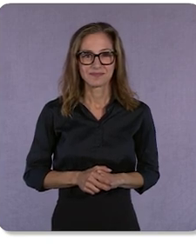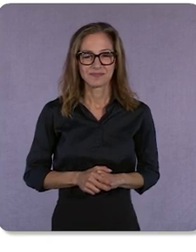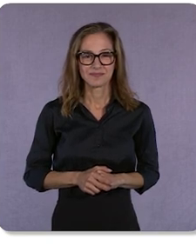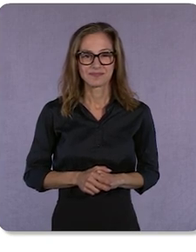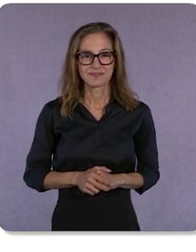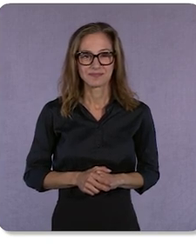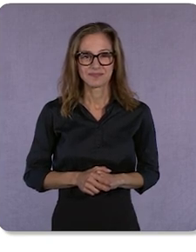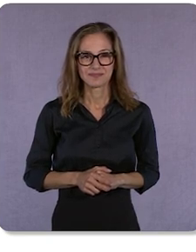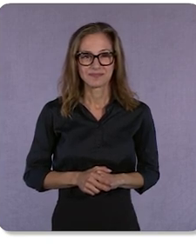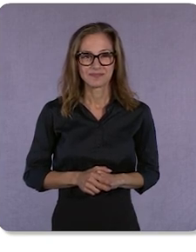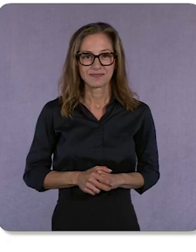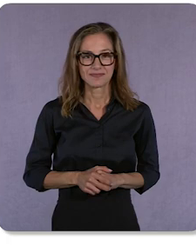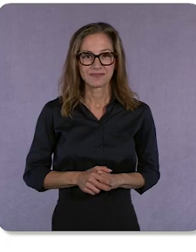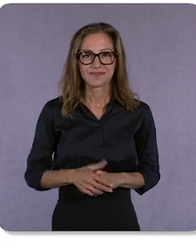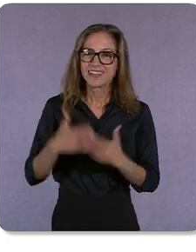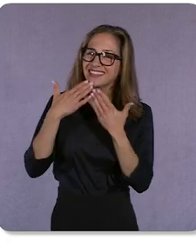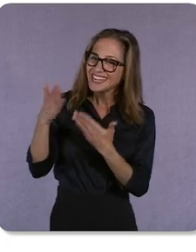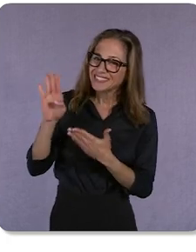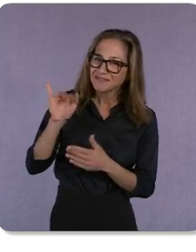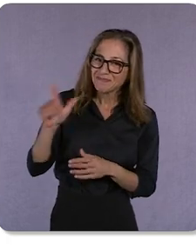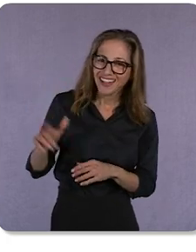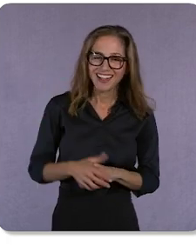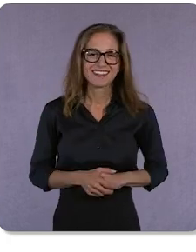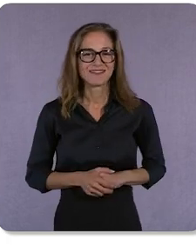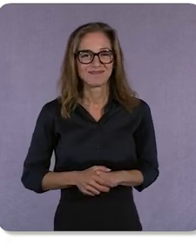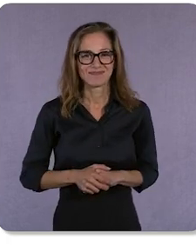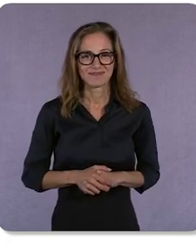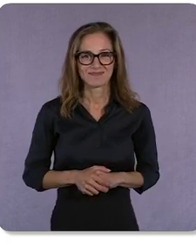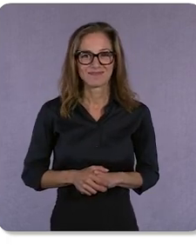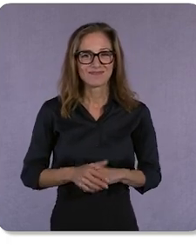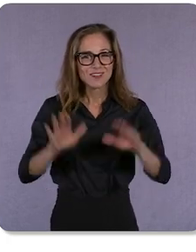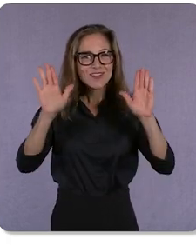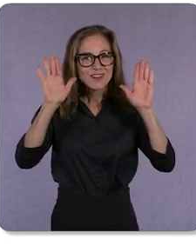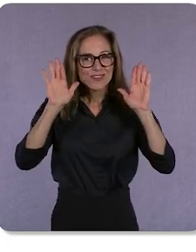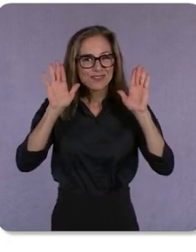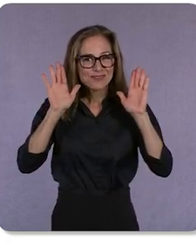Tina Weyand: Thanks, Bill. Hello! It’s great to